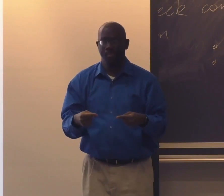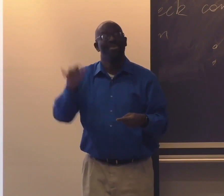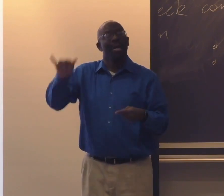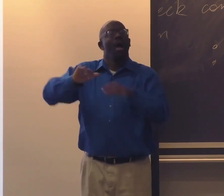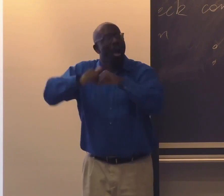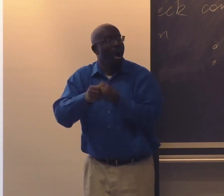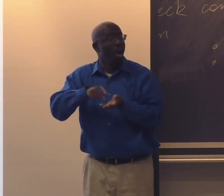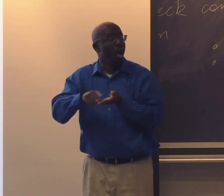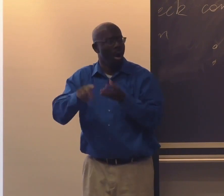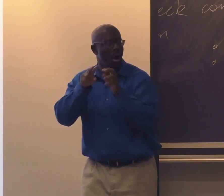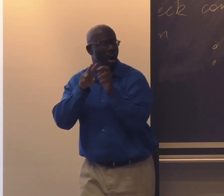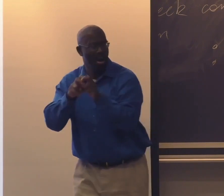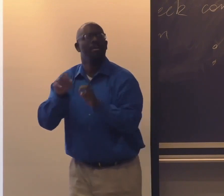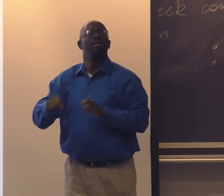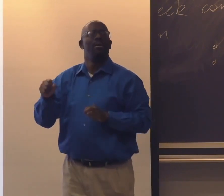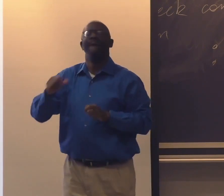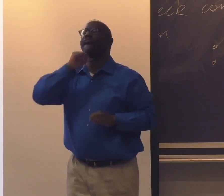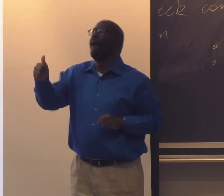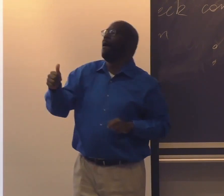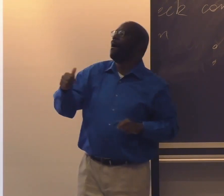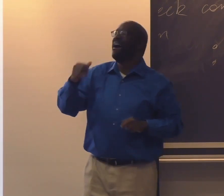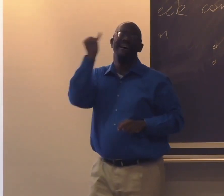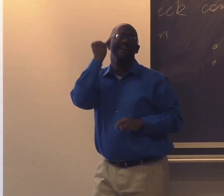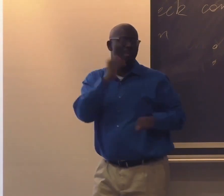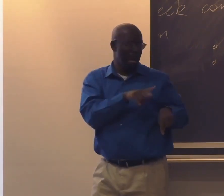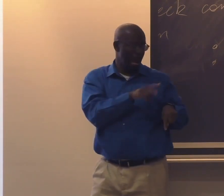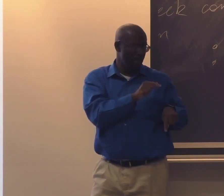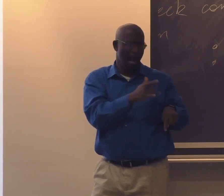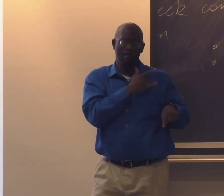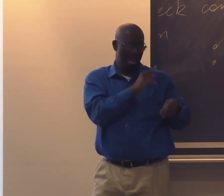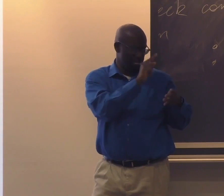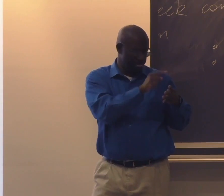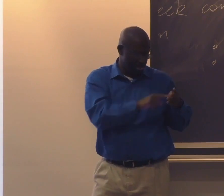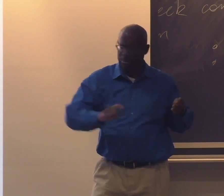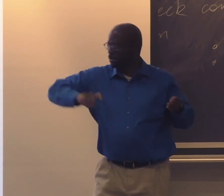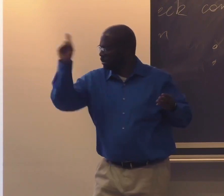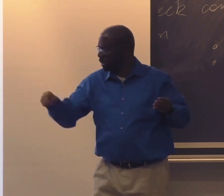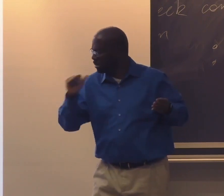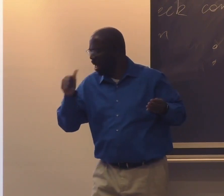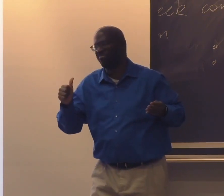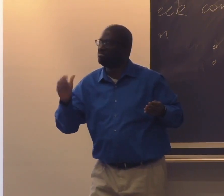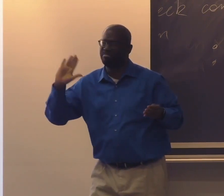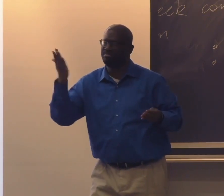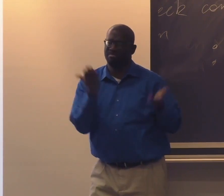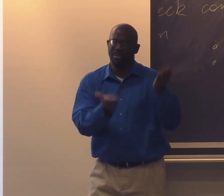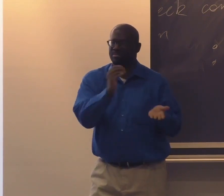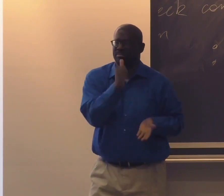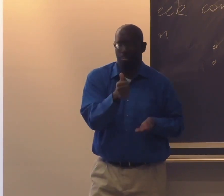found similarities between the Black deaf community. It wasn't like people in Alabama signed this way,